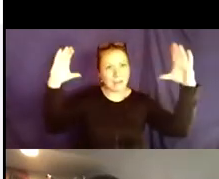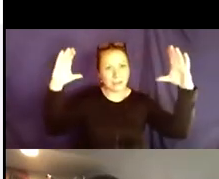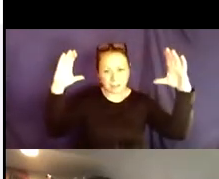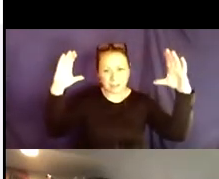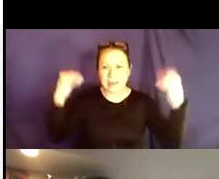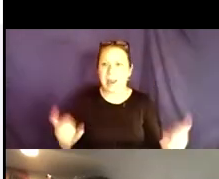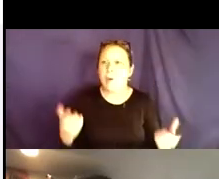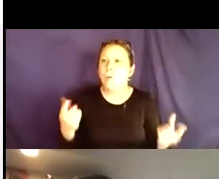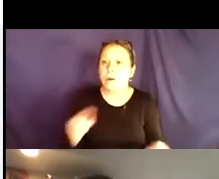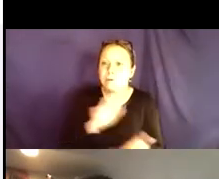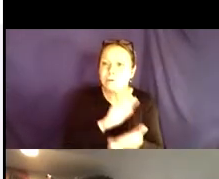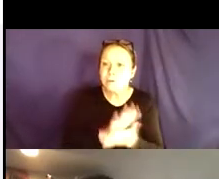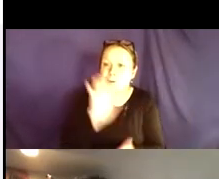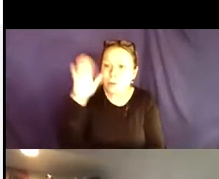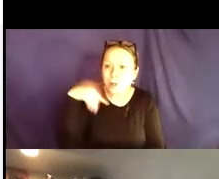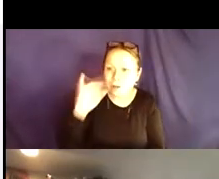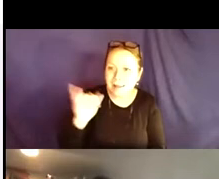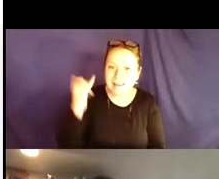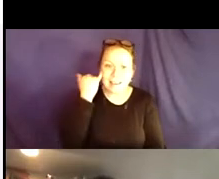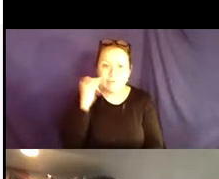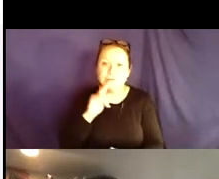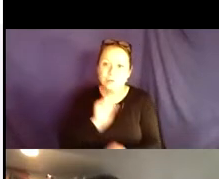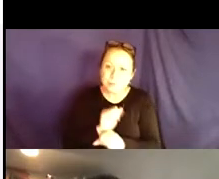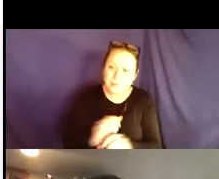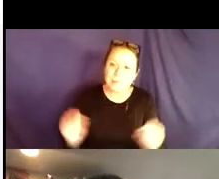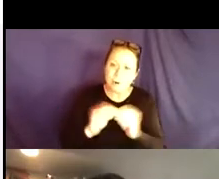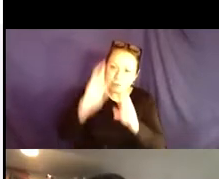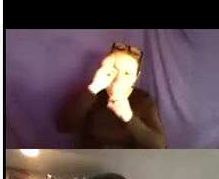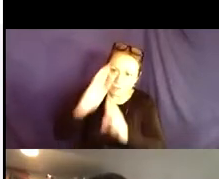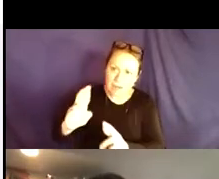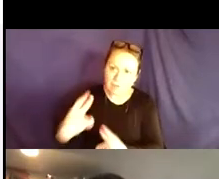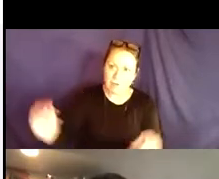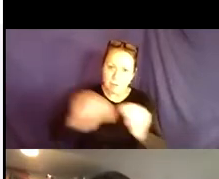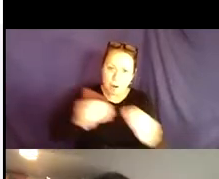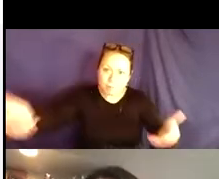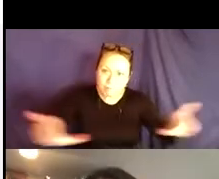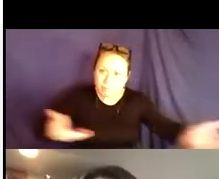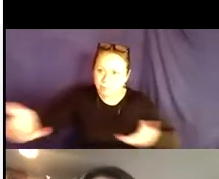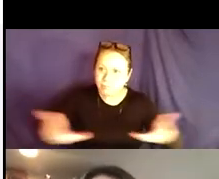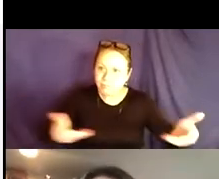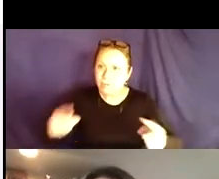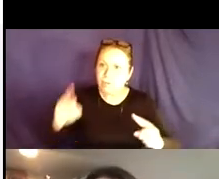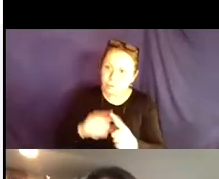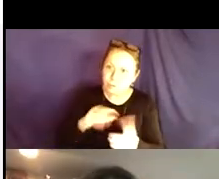ability and to just imagine what schools would look like